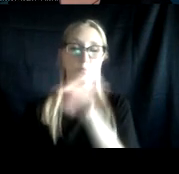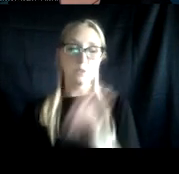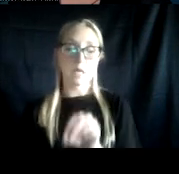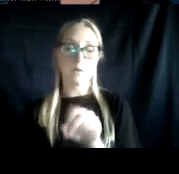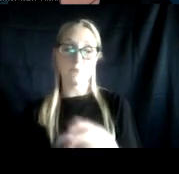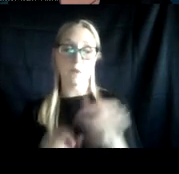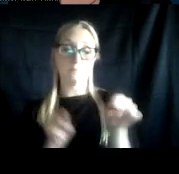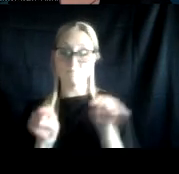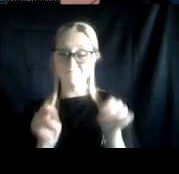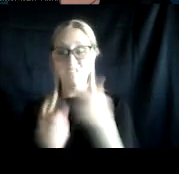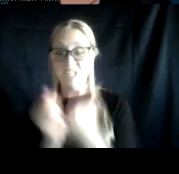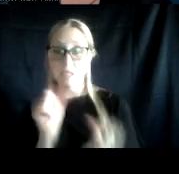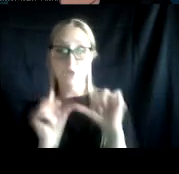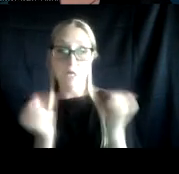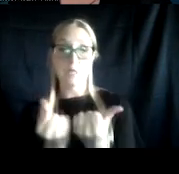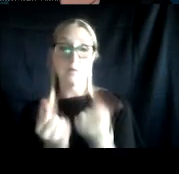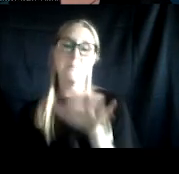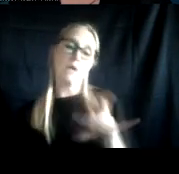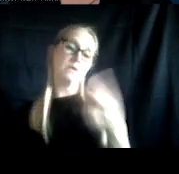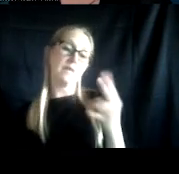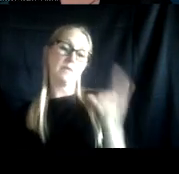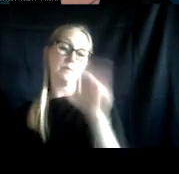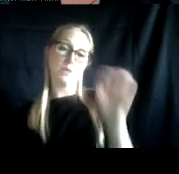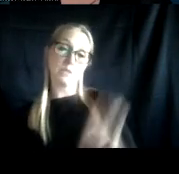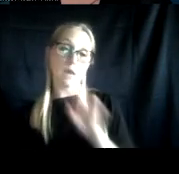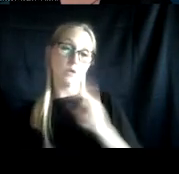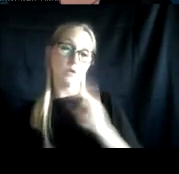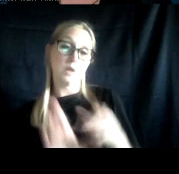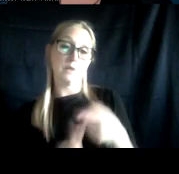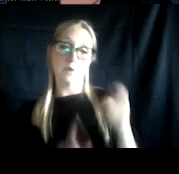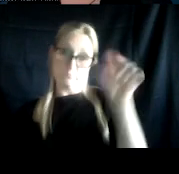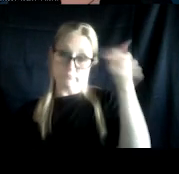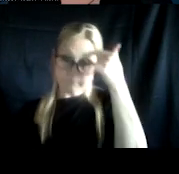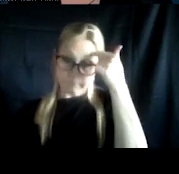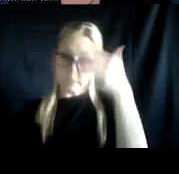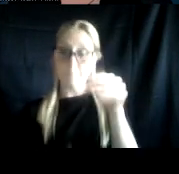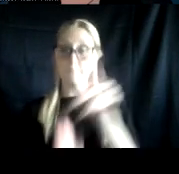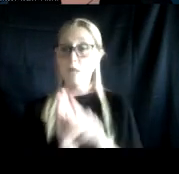About 17% of you joining from government and policy, we've got a good number of folks joining us